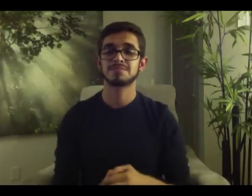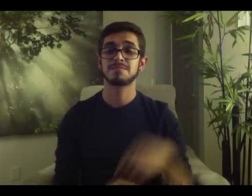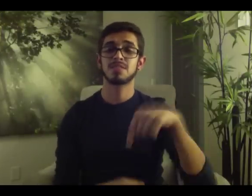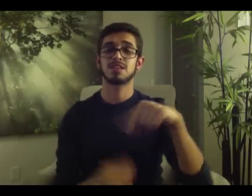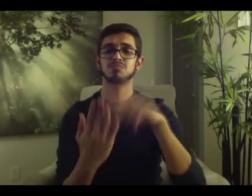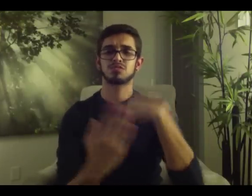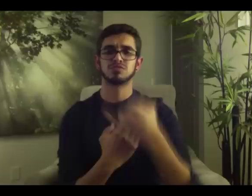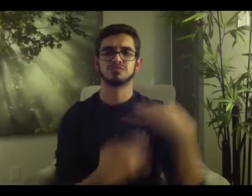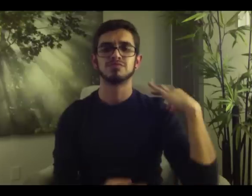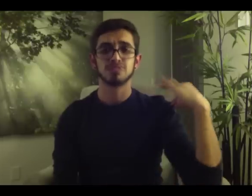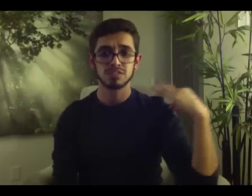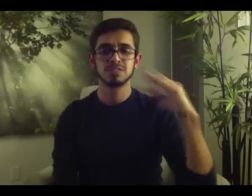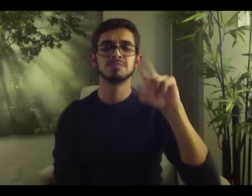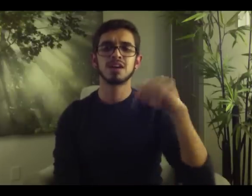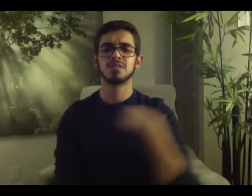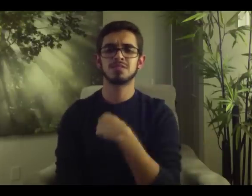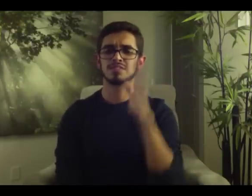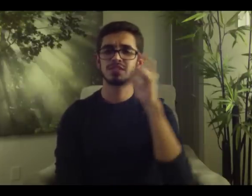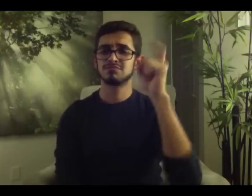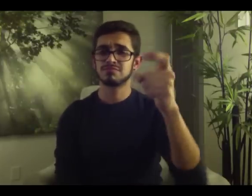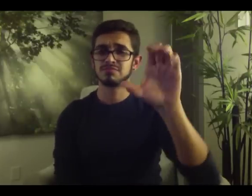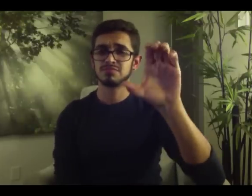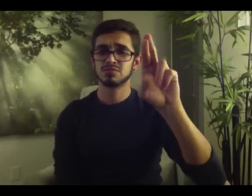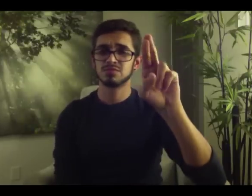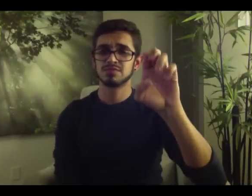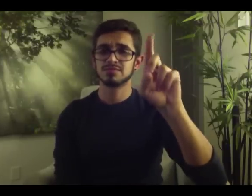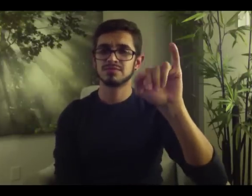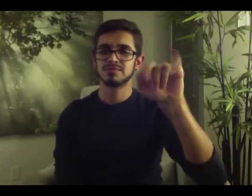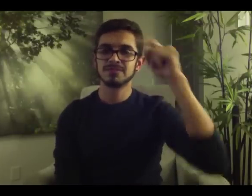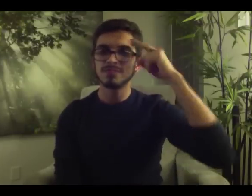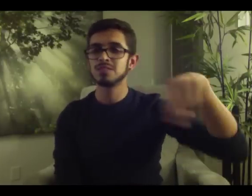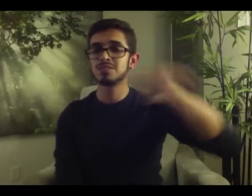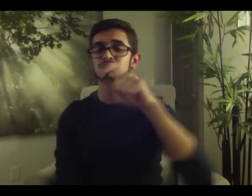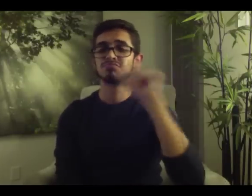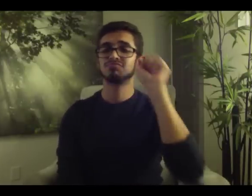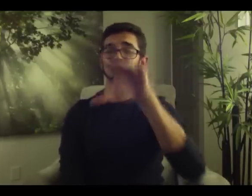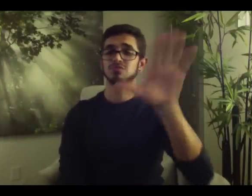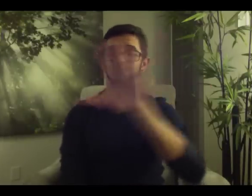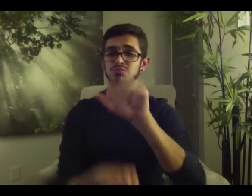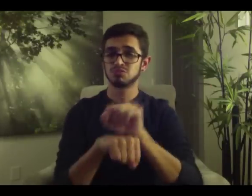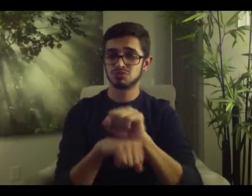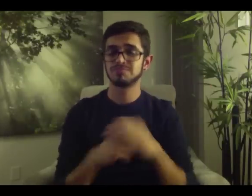This project is voluntary but we will recognize your artwork by giving you the full credit.